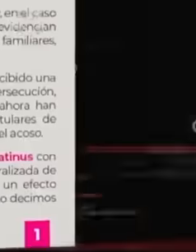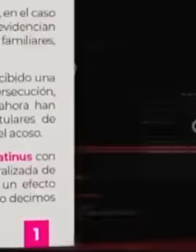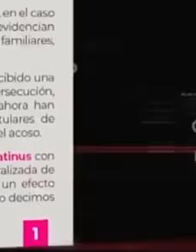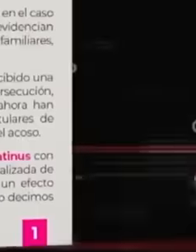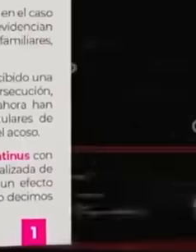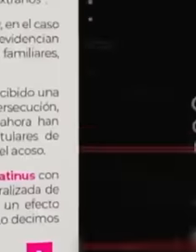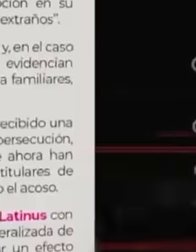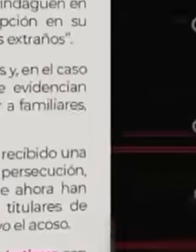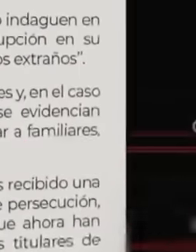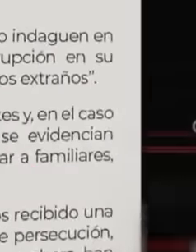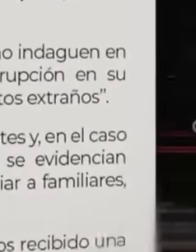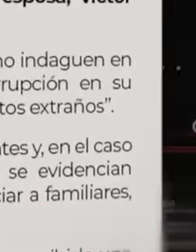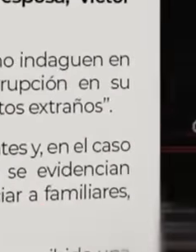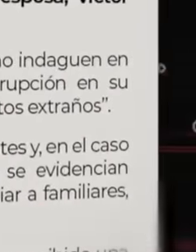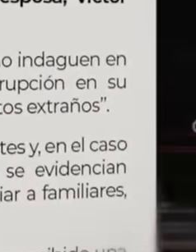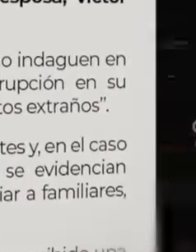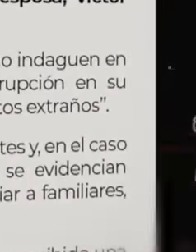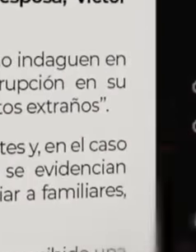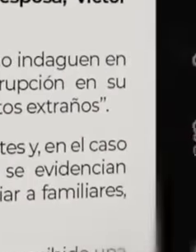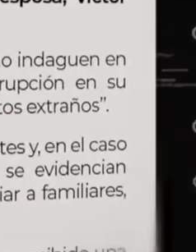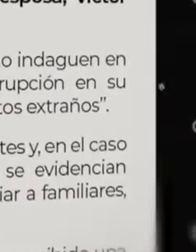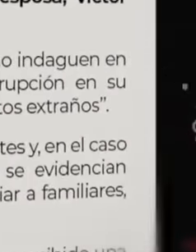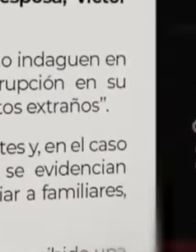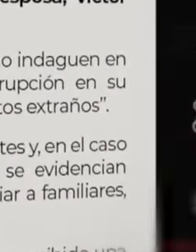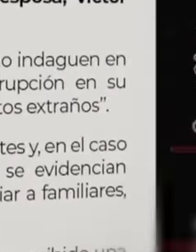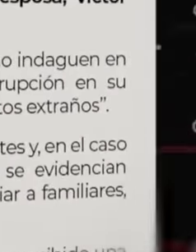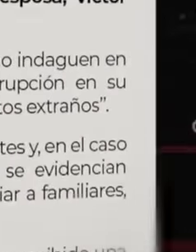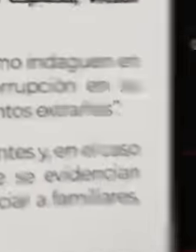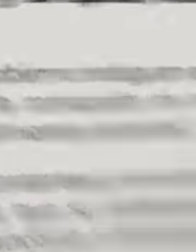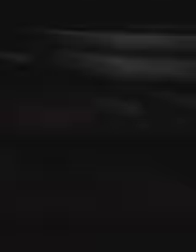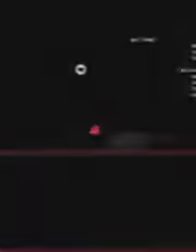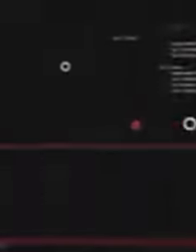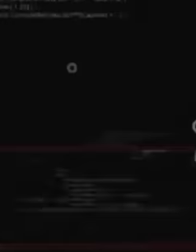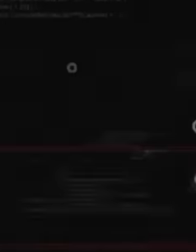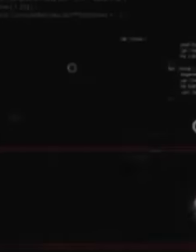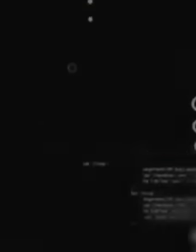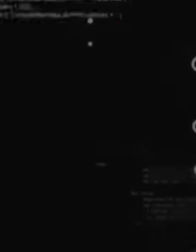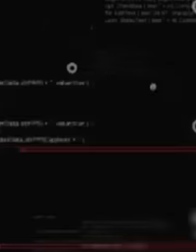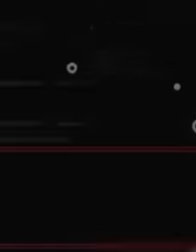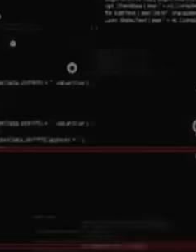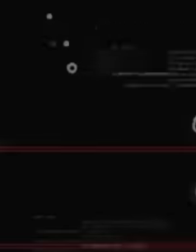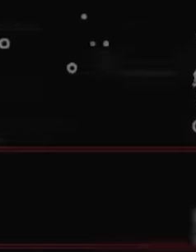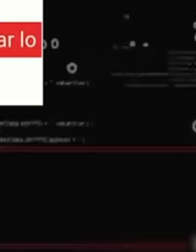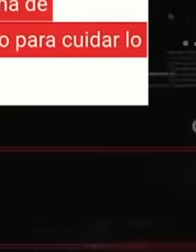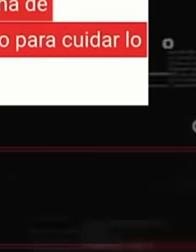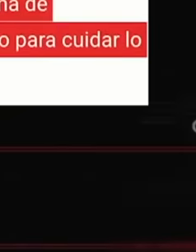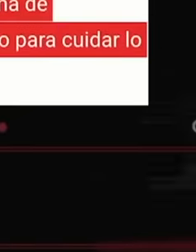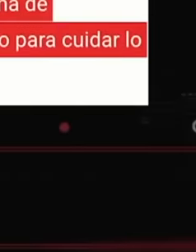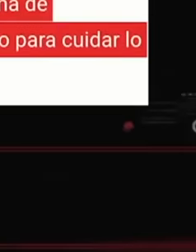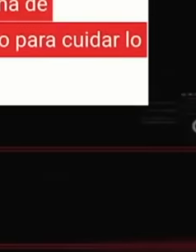UIF investigation against Latinus in his conference on June 24. The president said that the UIF has